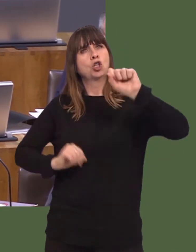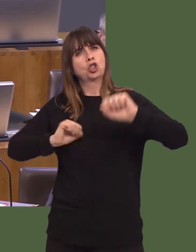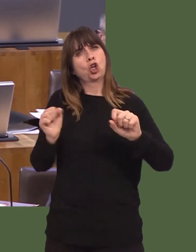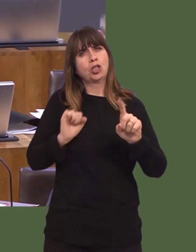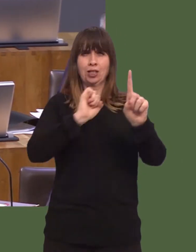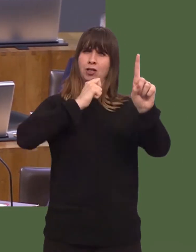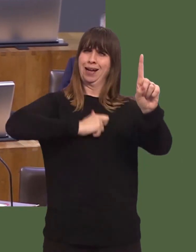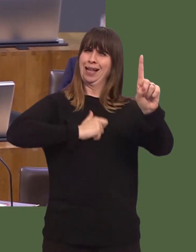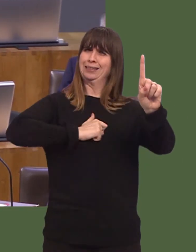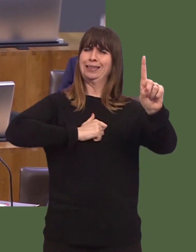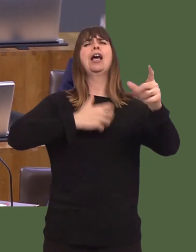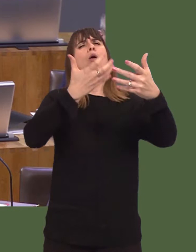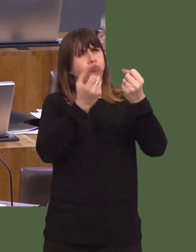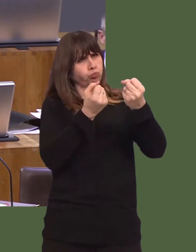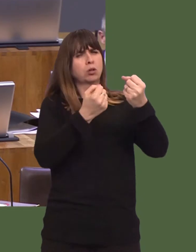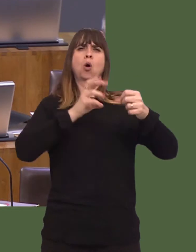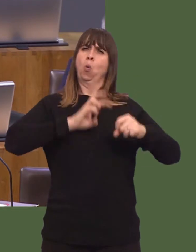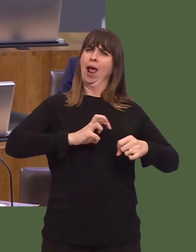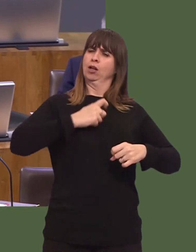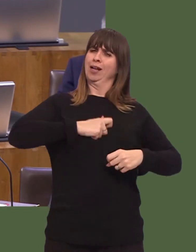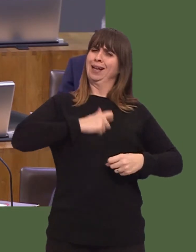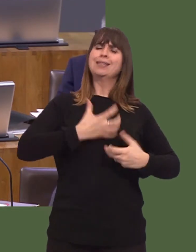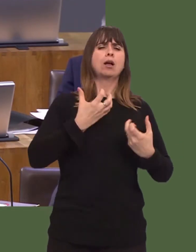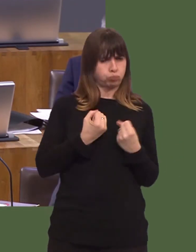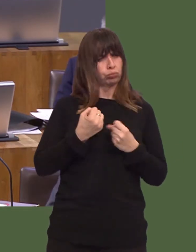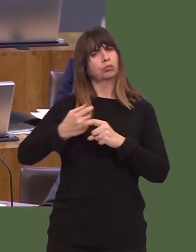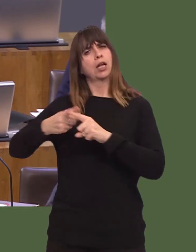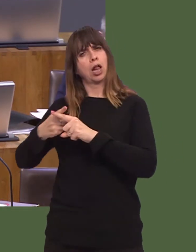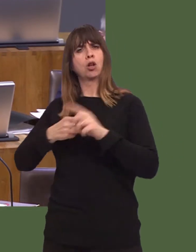time recognising the common purpose that the UK provides, but that does mean putting in